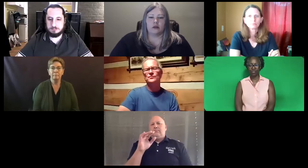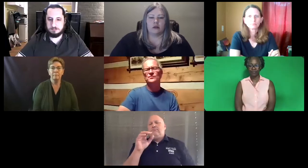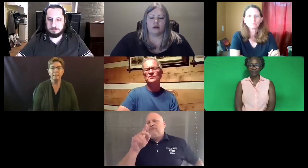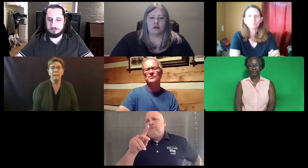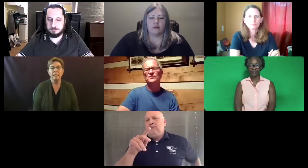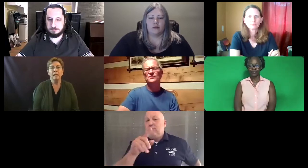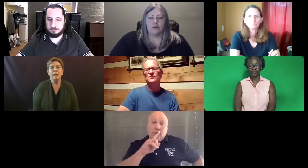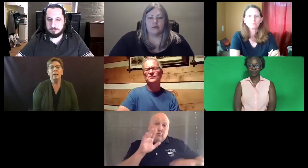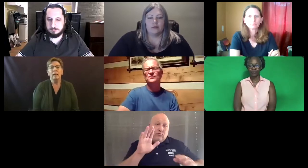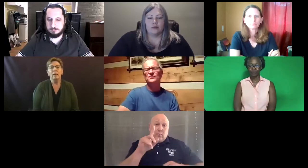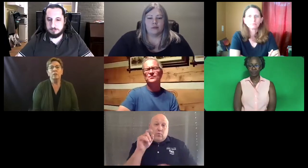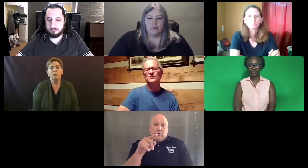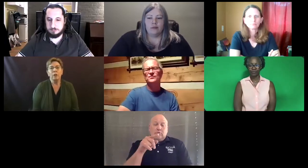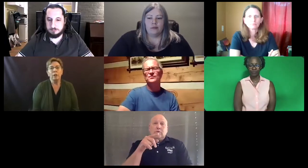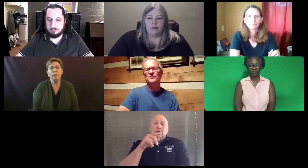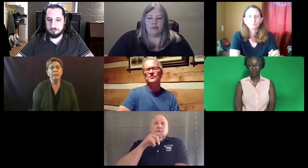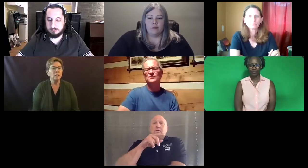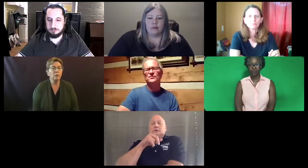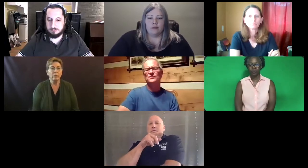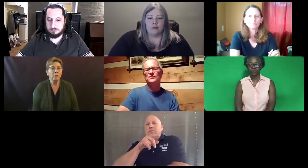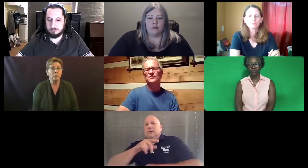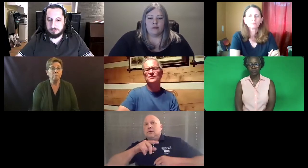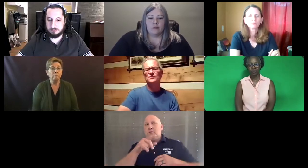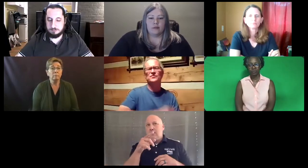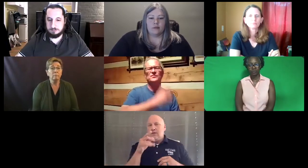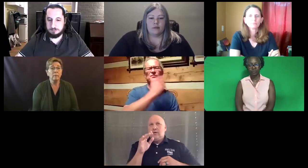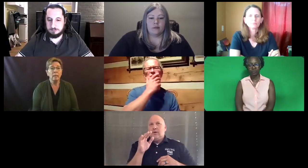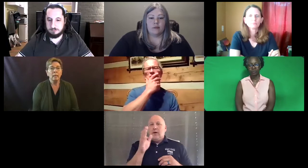Trenton: Sure, that's a great question.